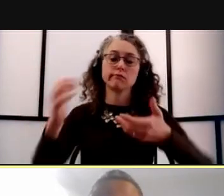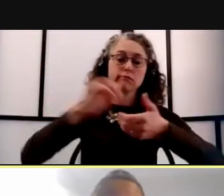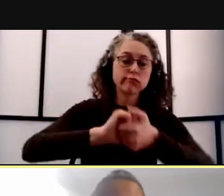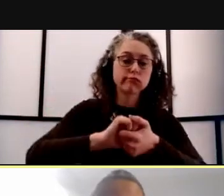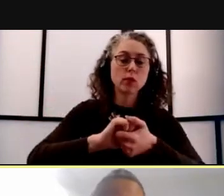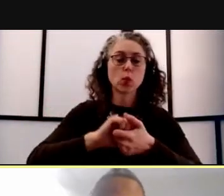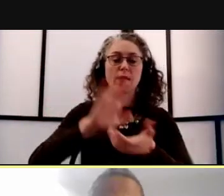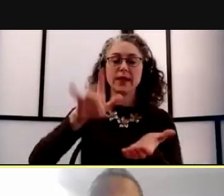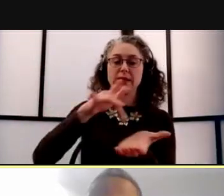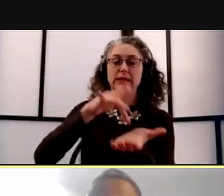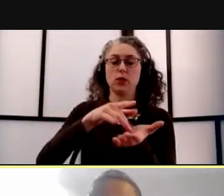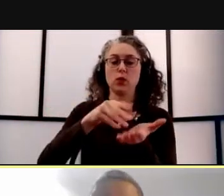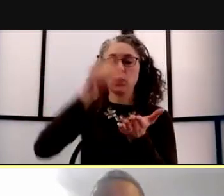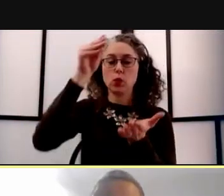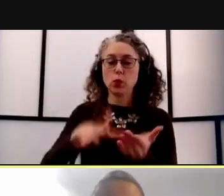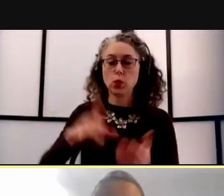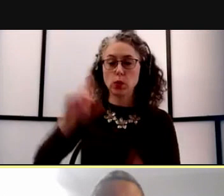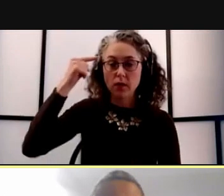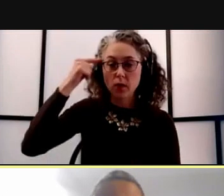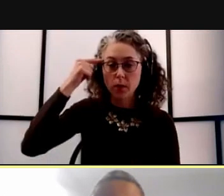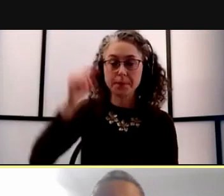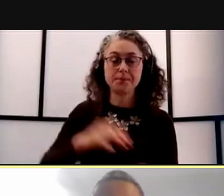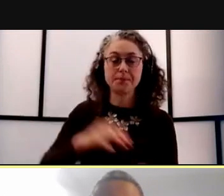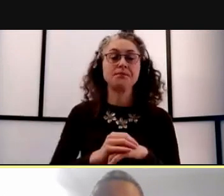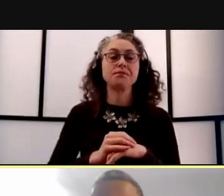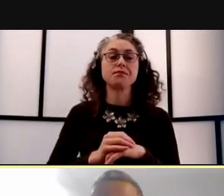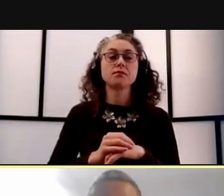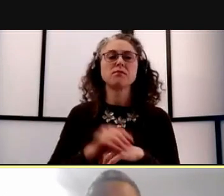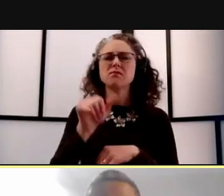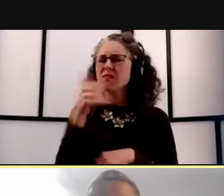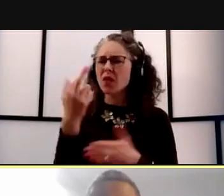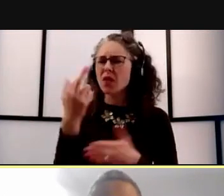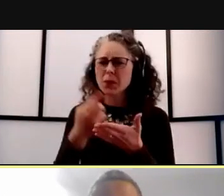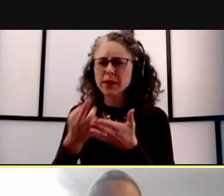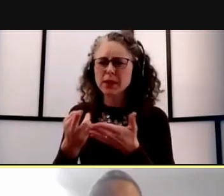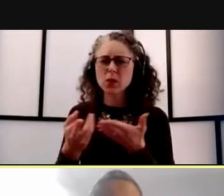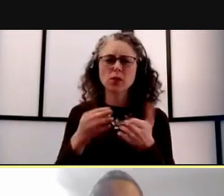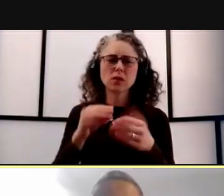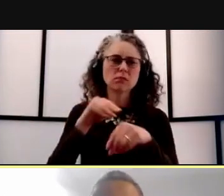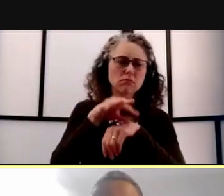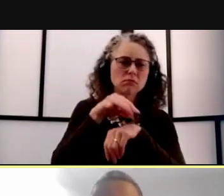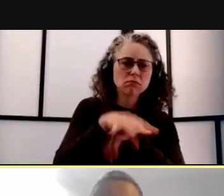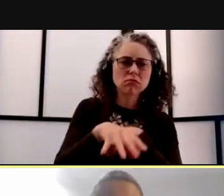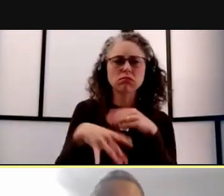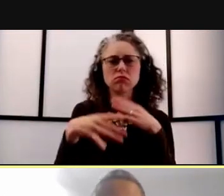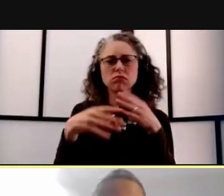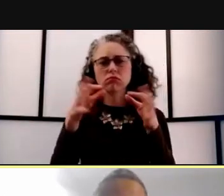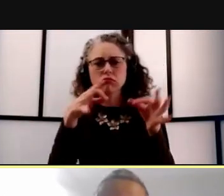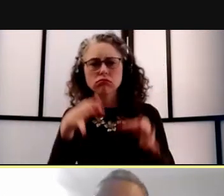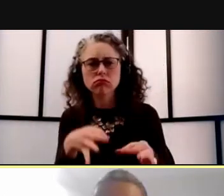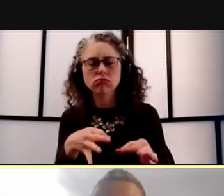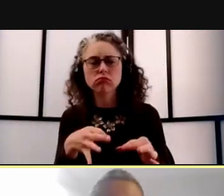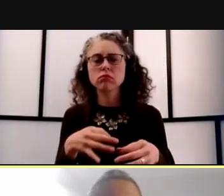Other resources and guidance as offered through a variety of different student life units whether it's the international center